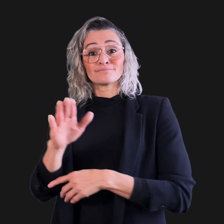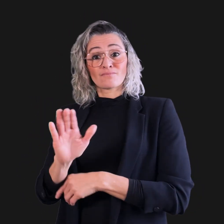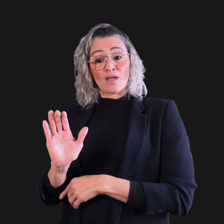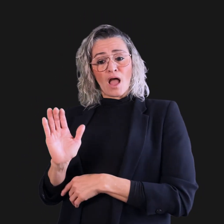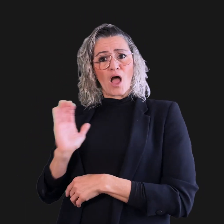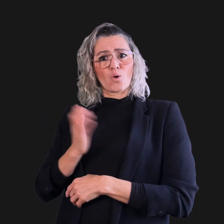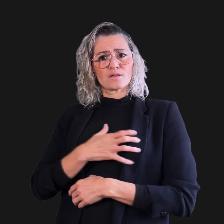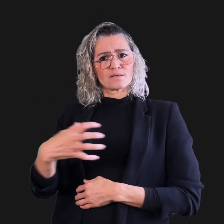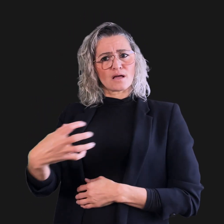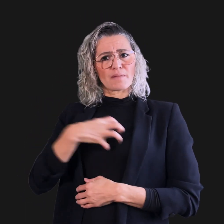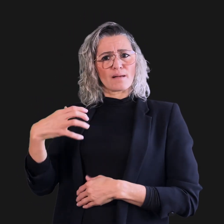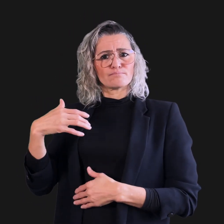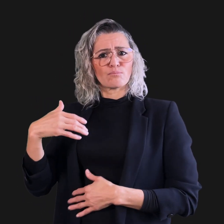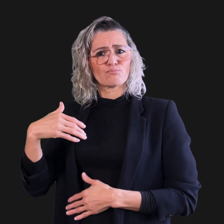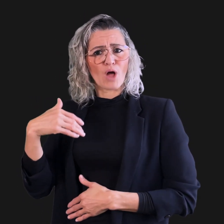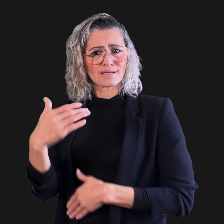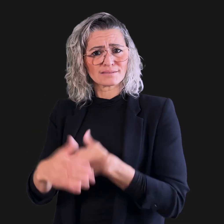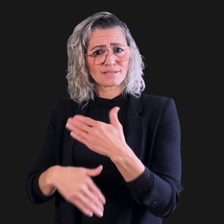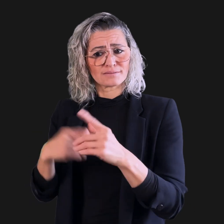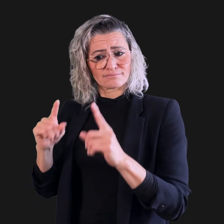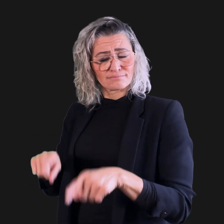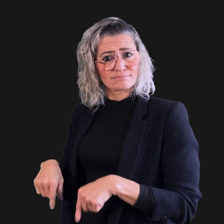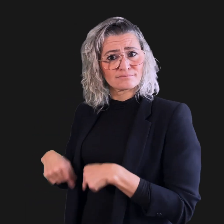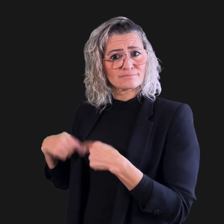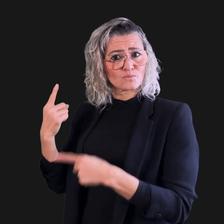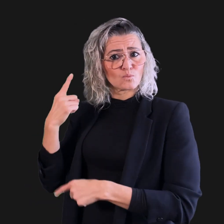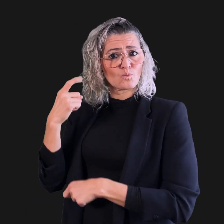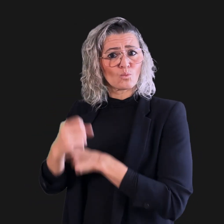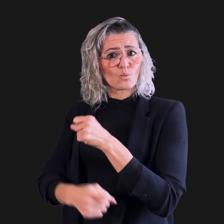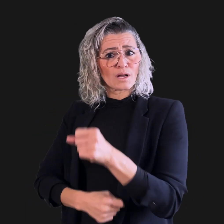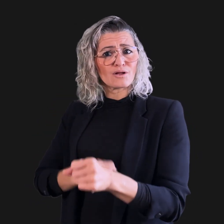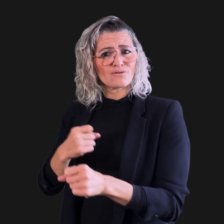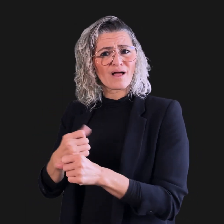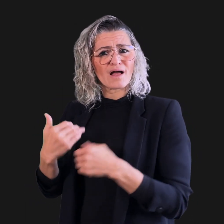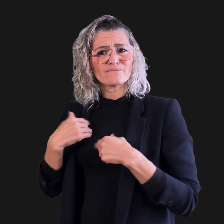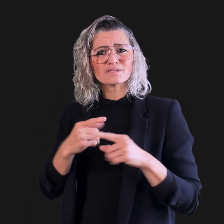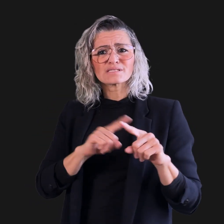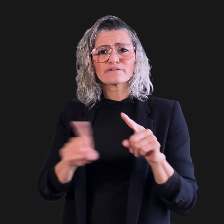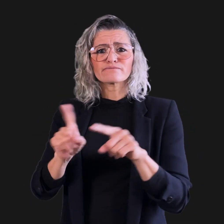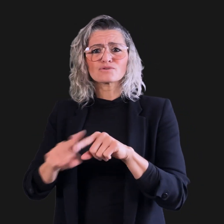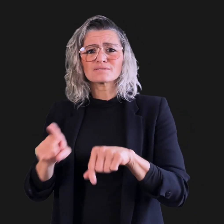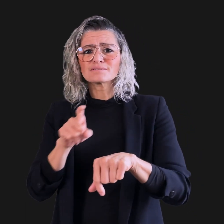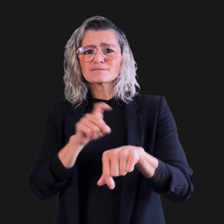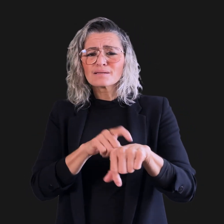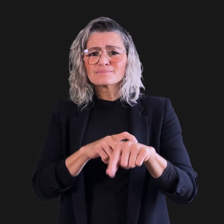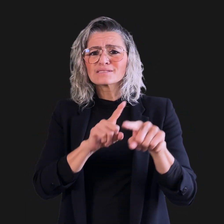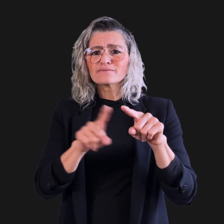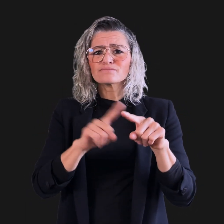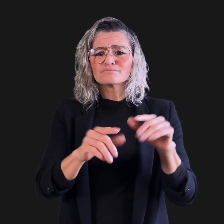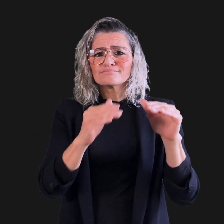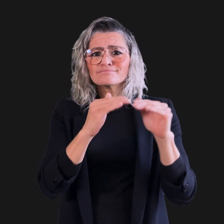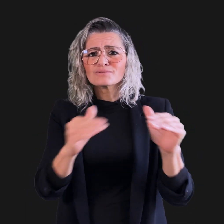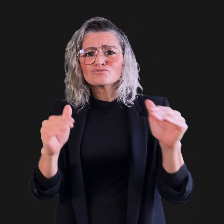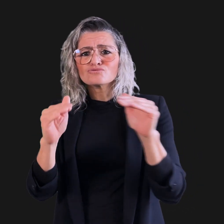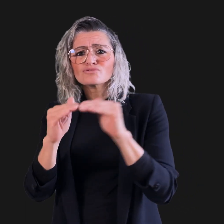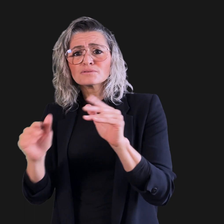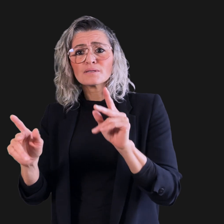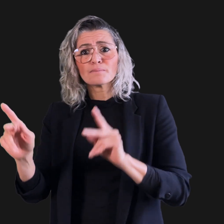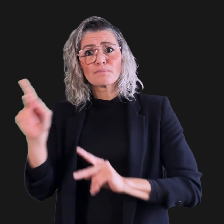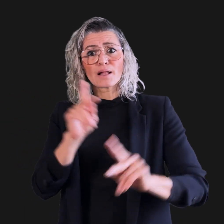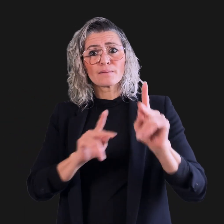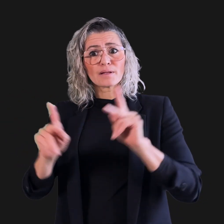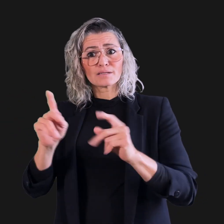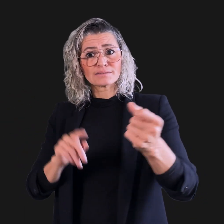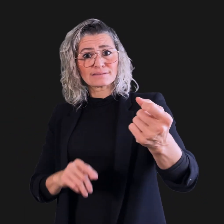• This past year, we received various types of accommodation requests from people